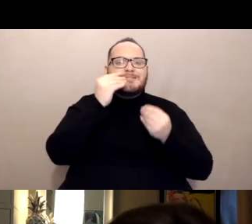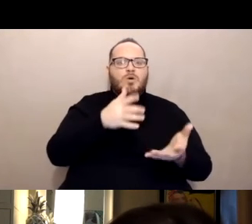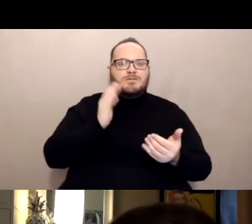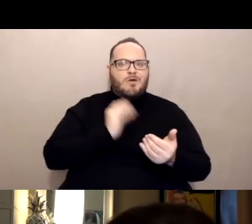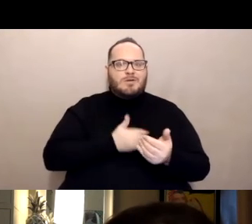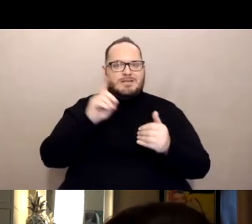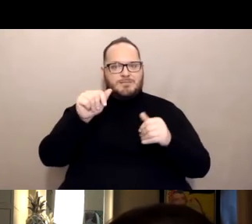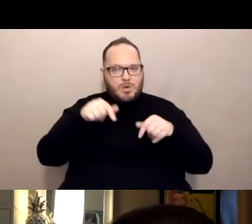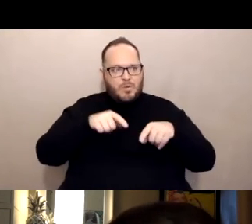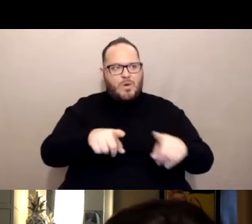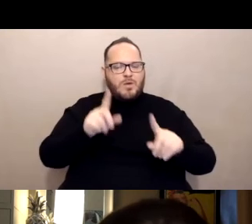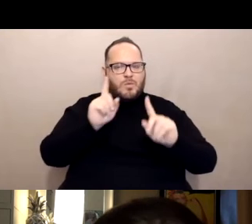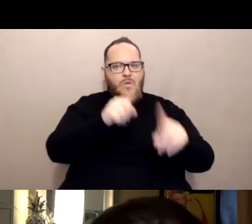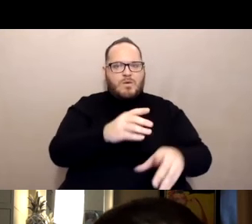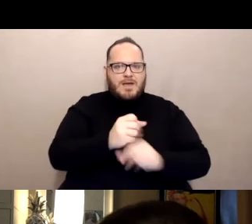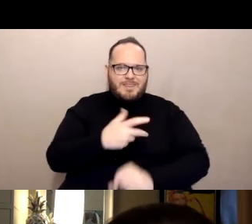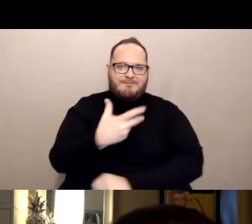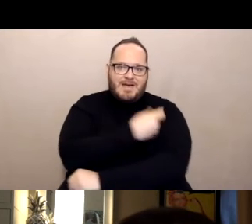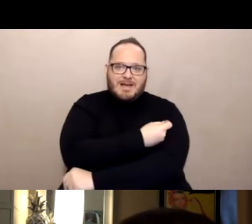Which is a very big deal.